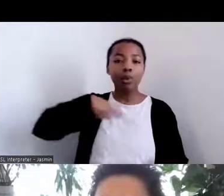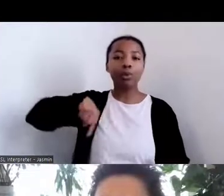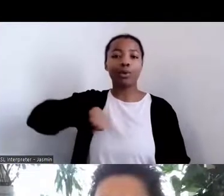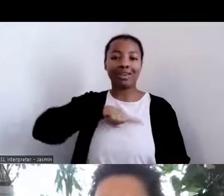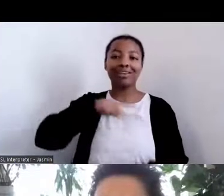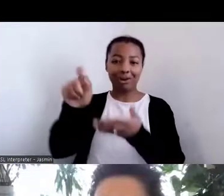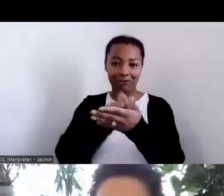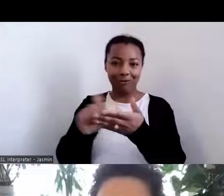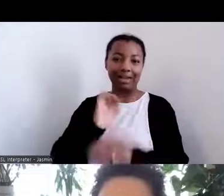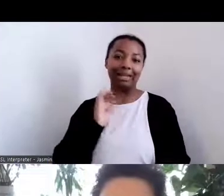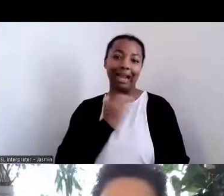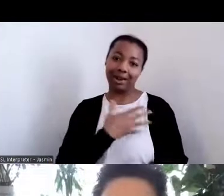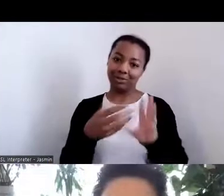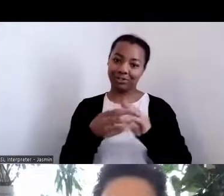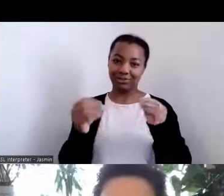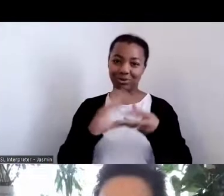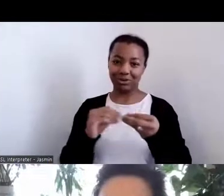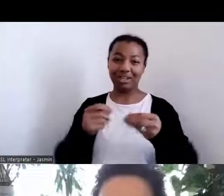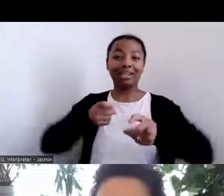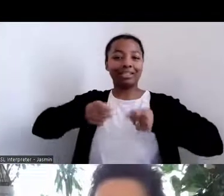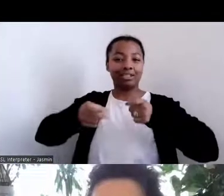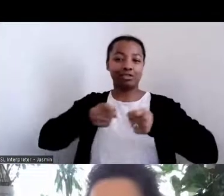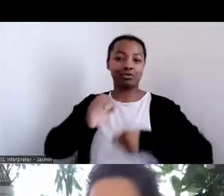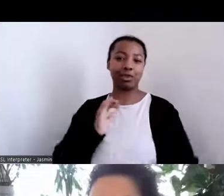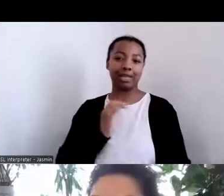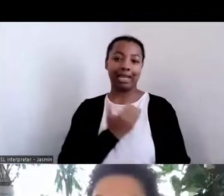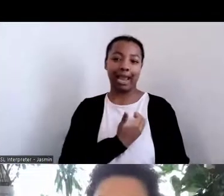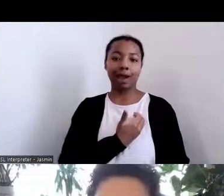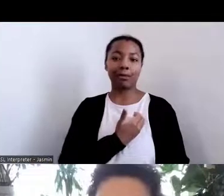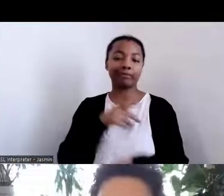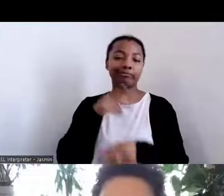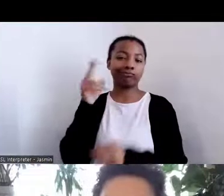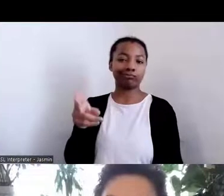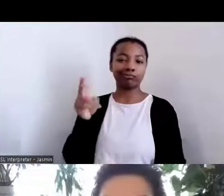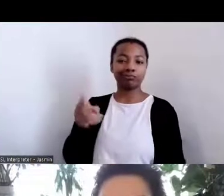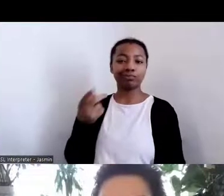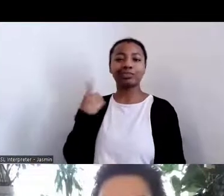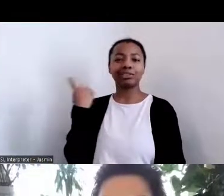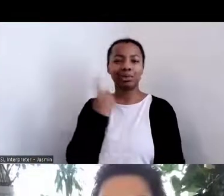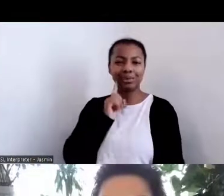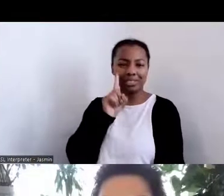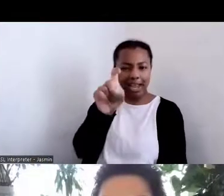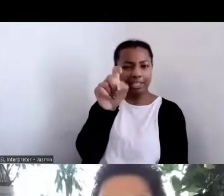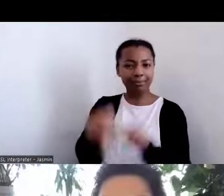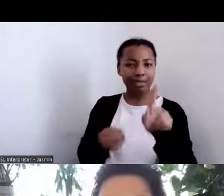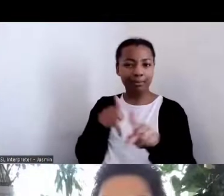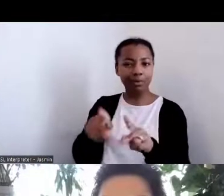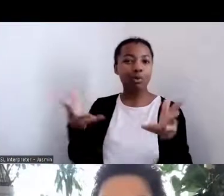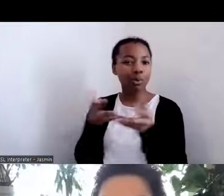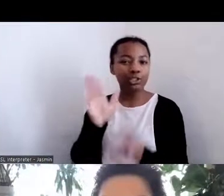And so we always ask the question: What is our story? What is your story as you get to know yourself no matter if